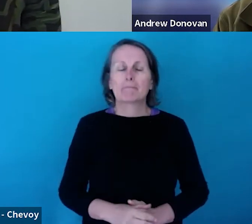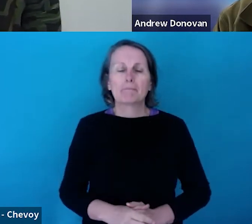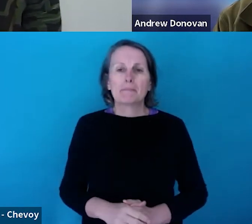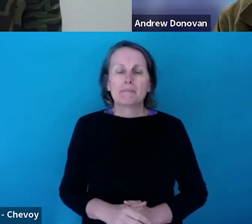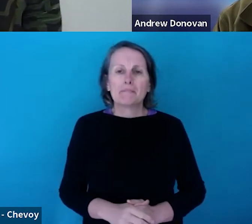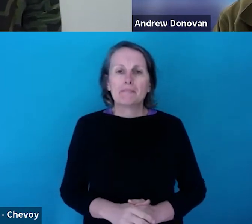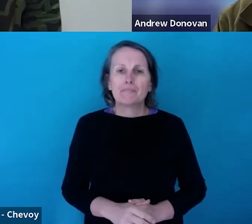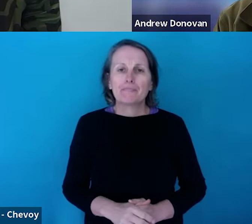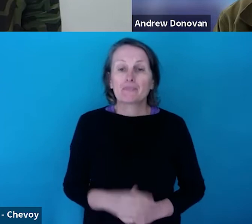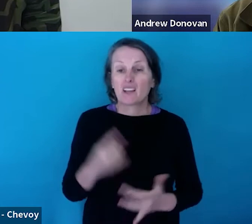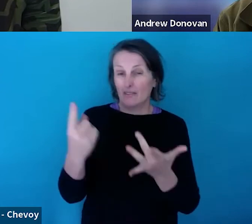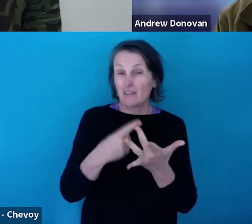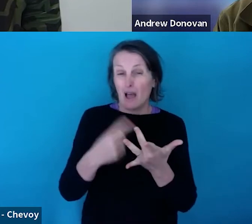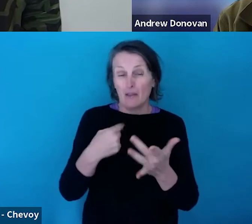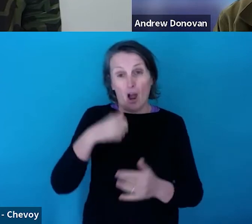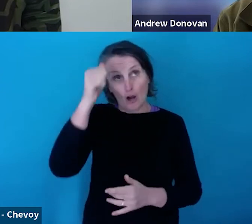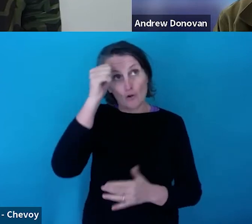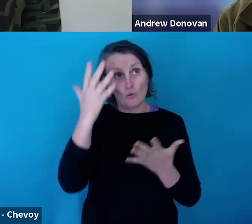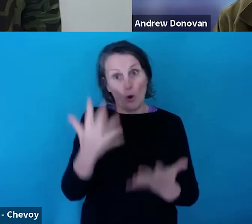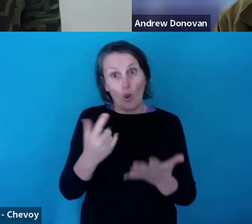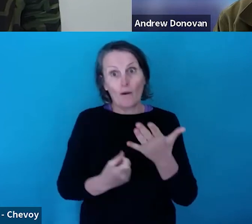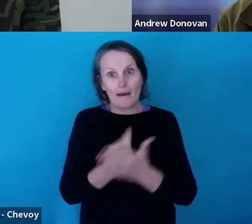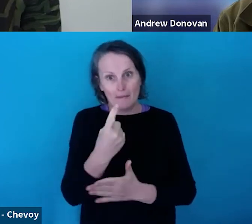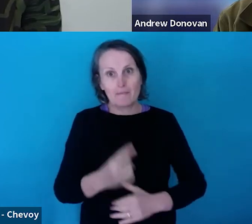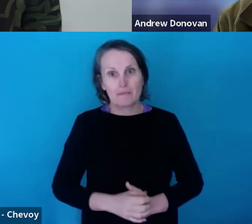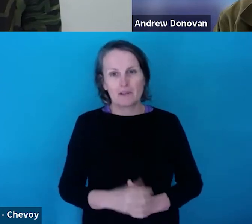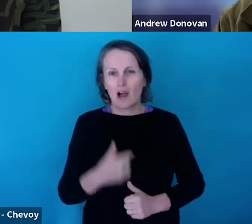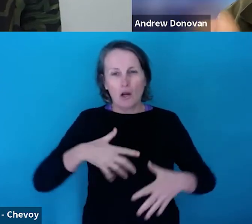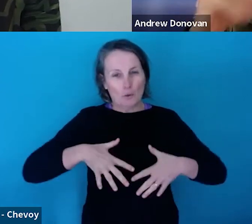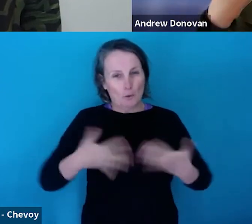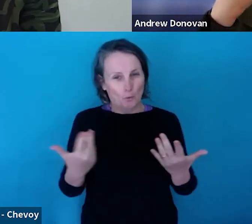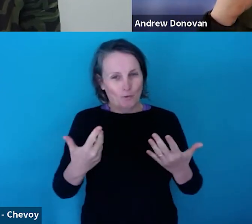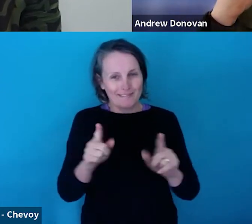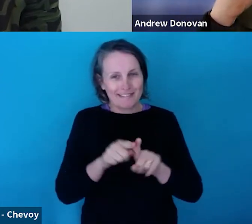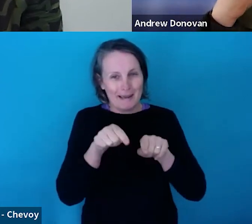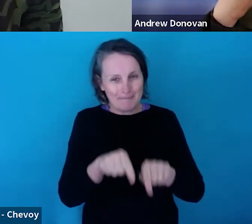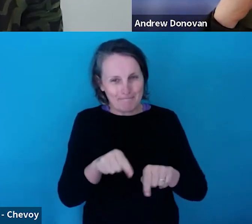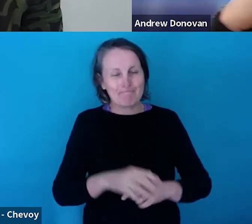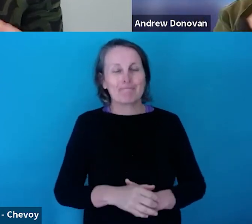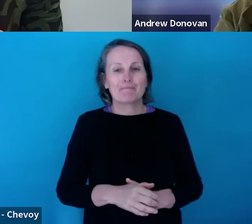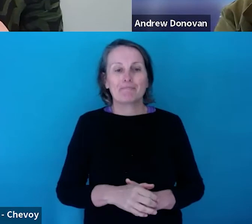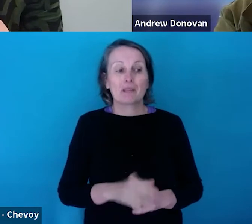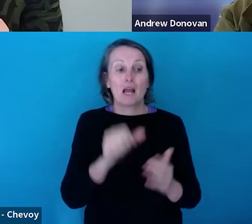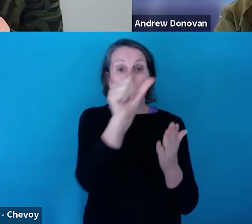lot and I really want to kind of shift away from is artists putting their own